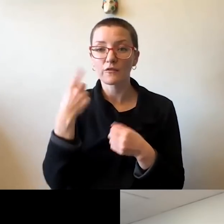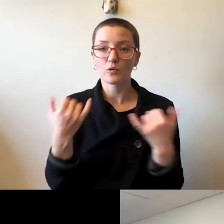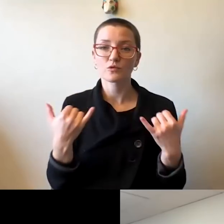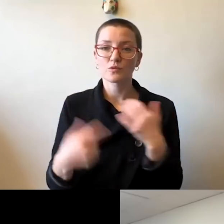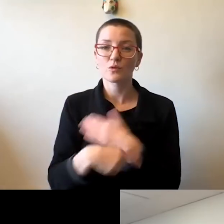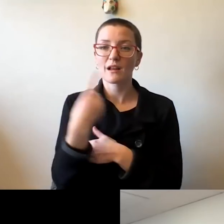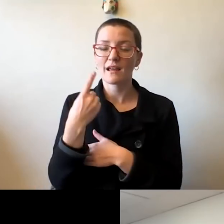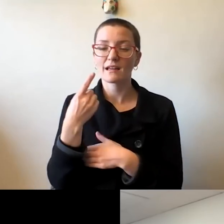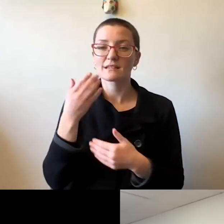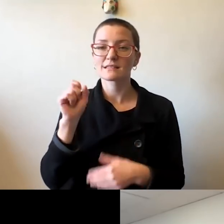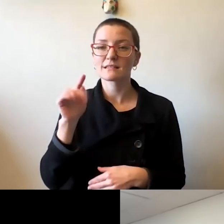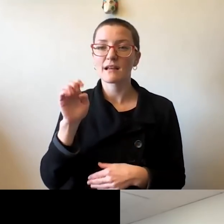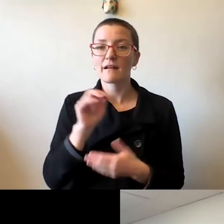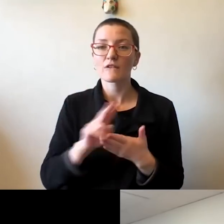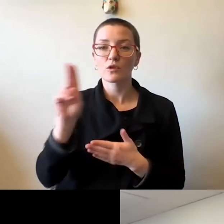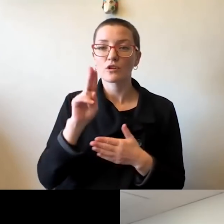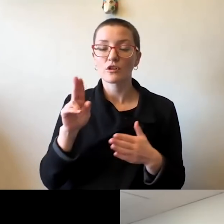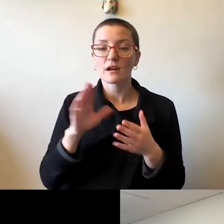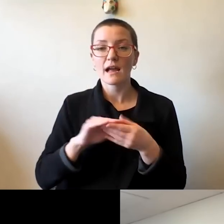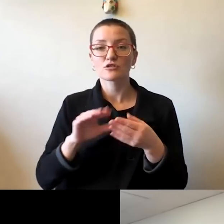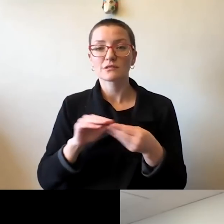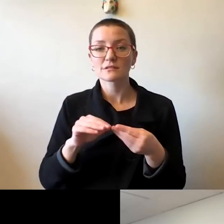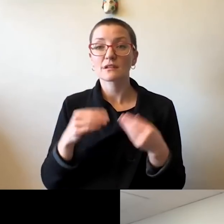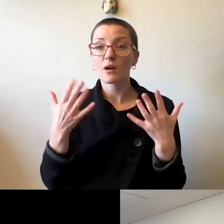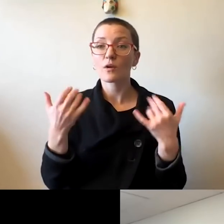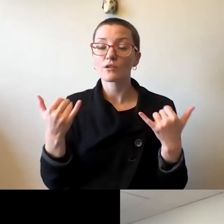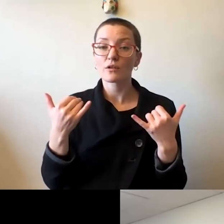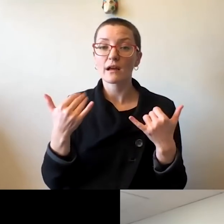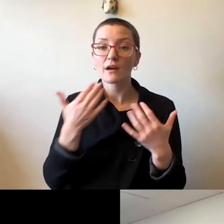of the University Address. I would like to take this opportunity to also thank Heidi Johnson,